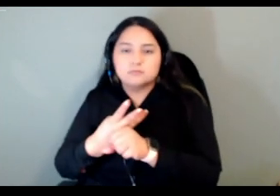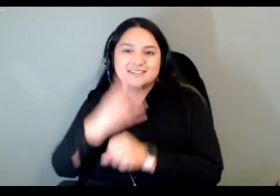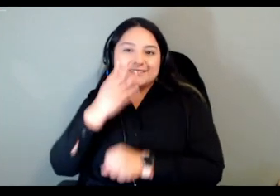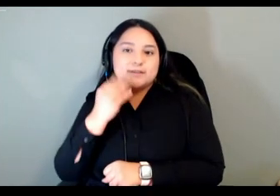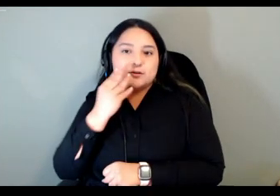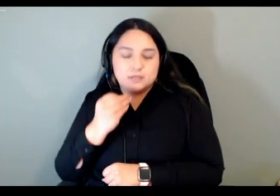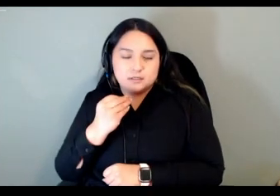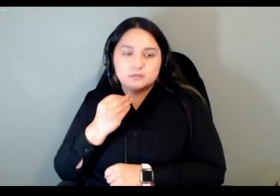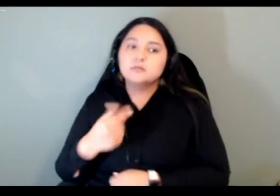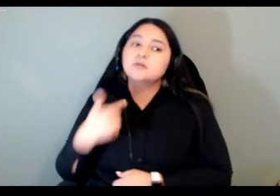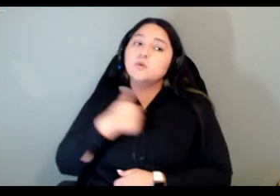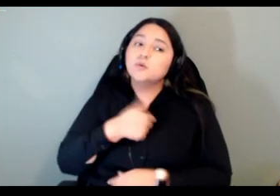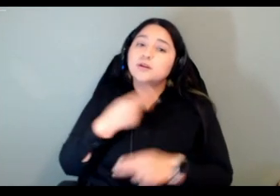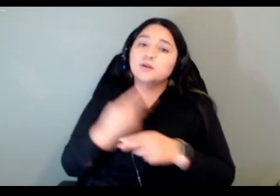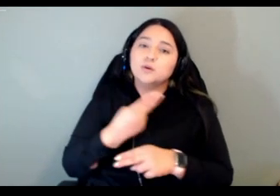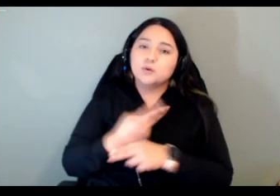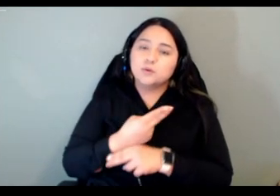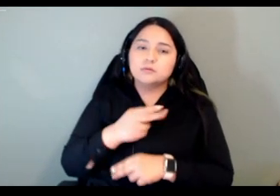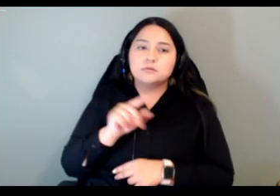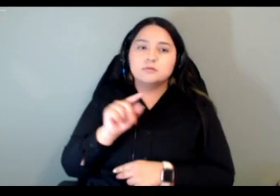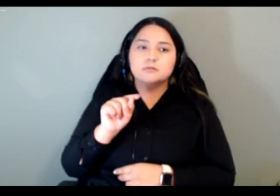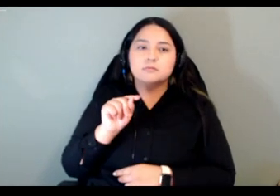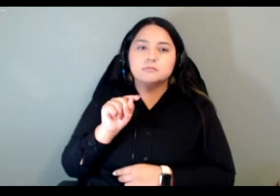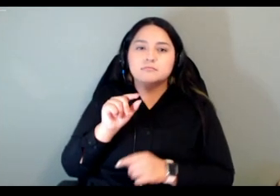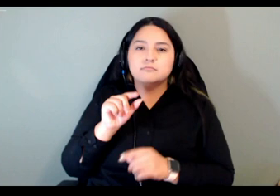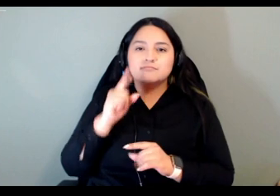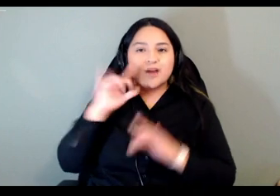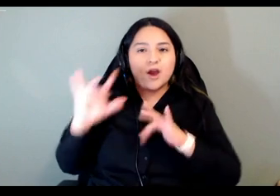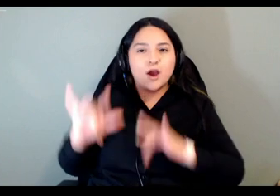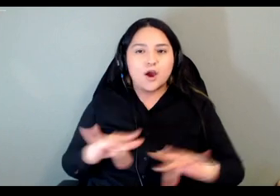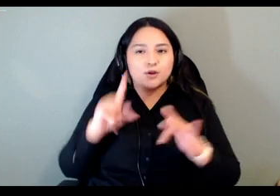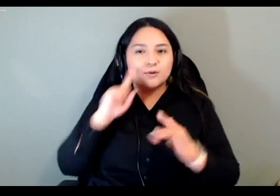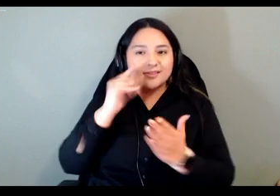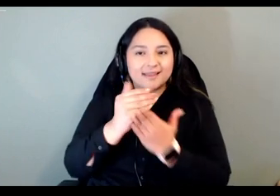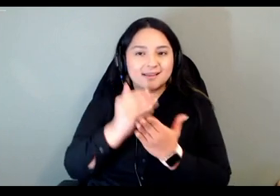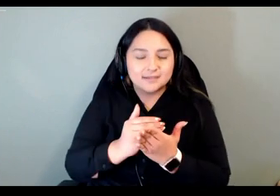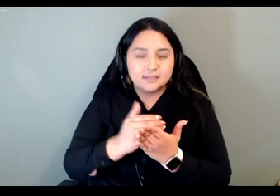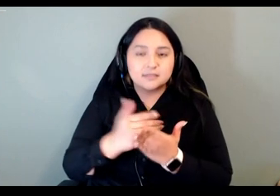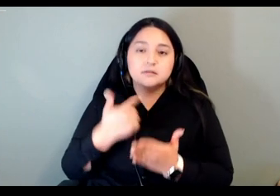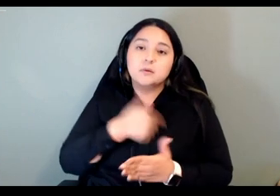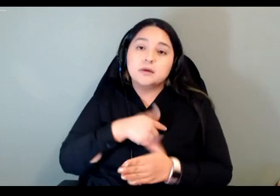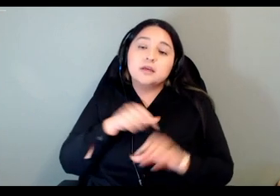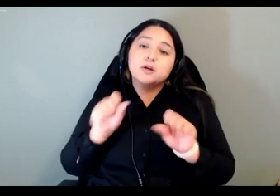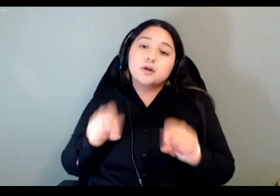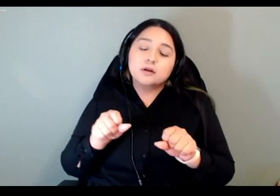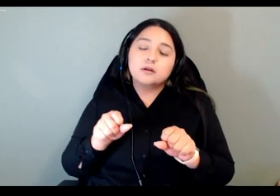using text and audio lessons we could have done more with with video and images it just